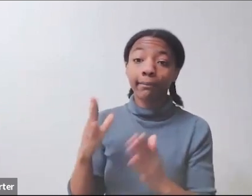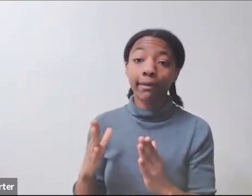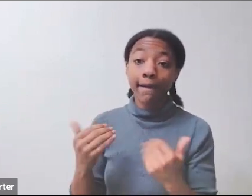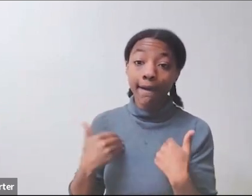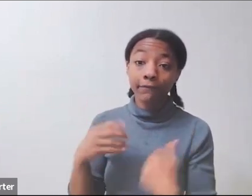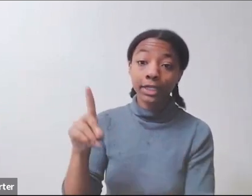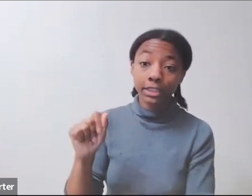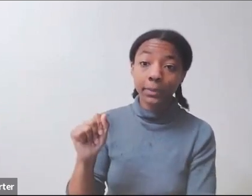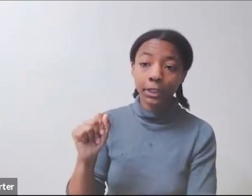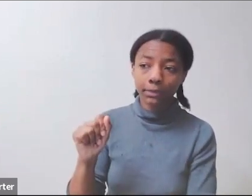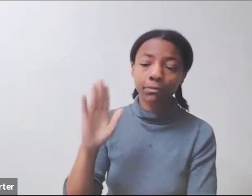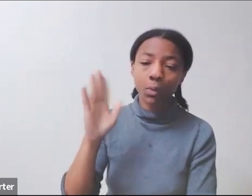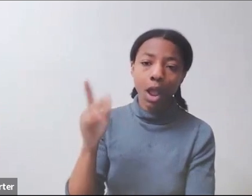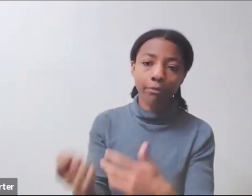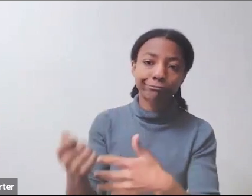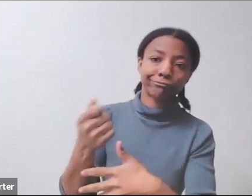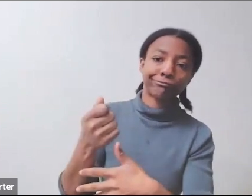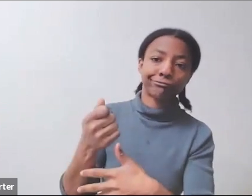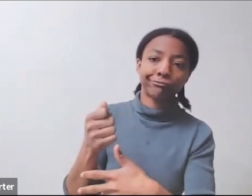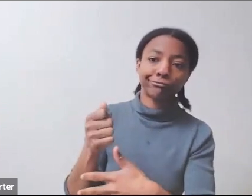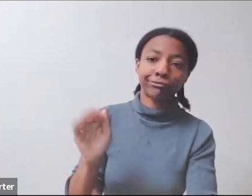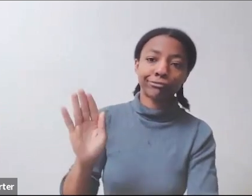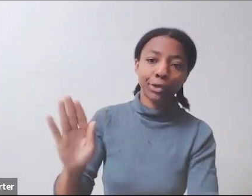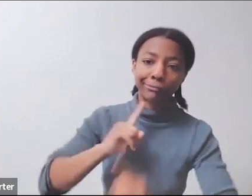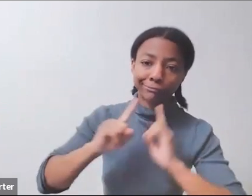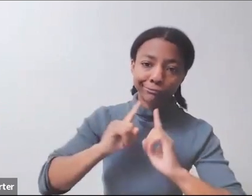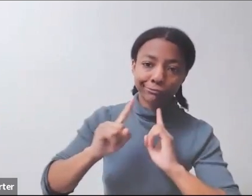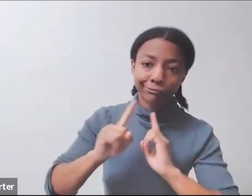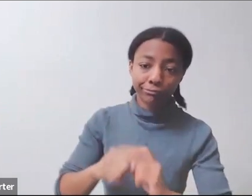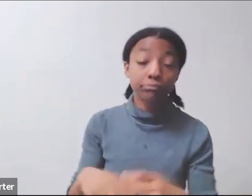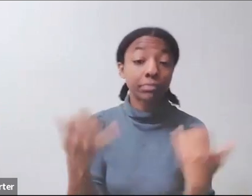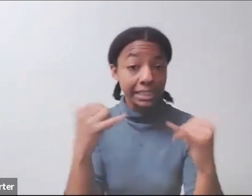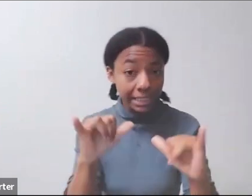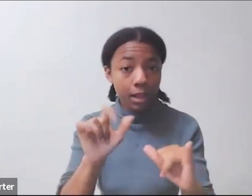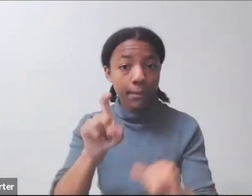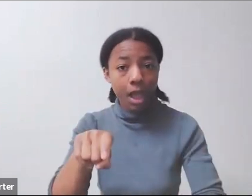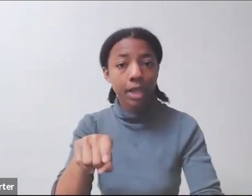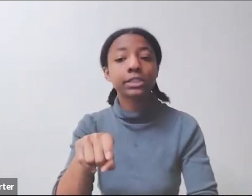but you have to go through a process. Again, you can do all of that through USAJOBS.